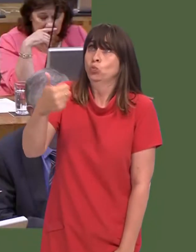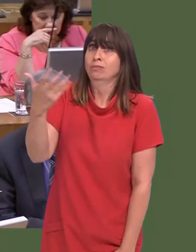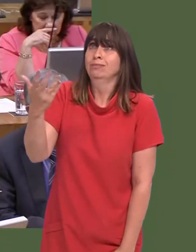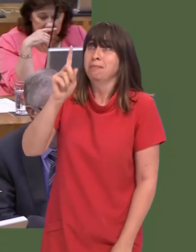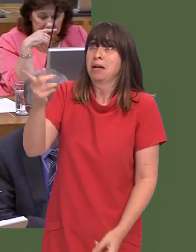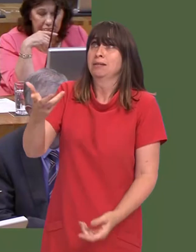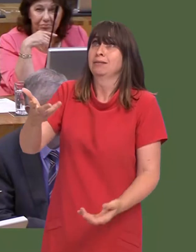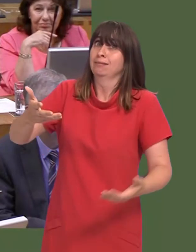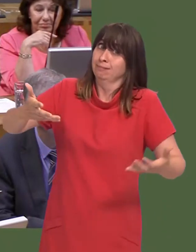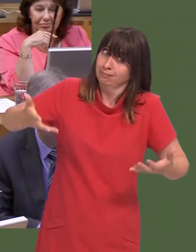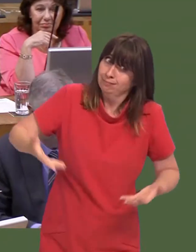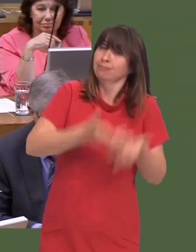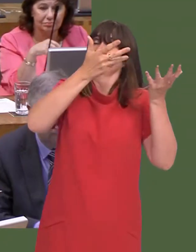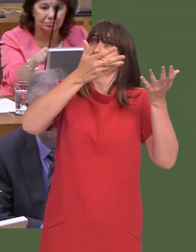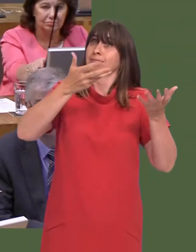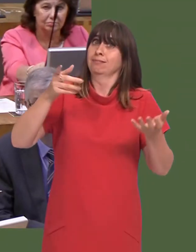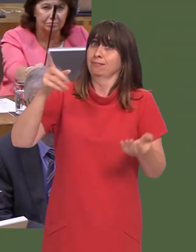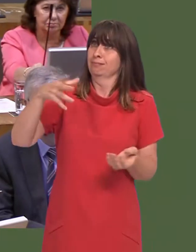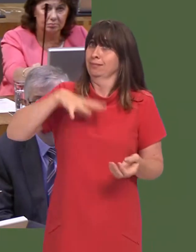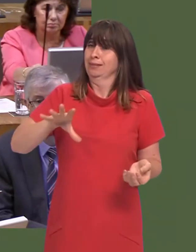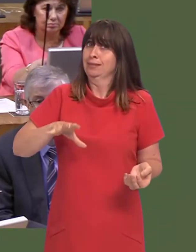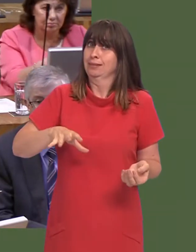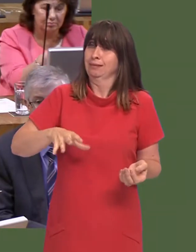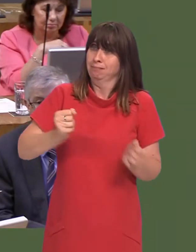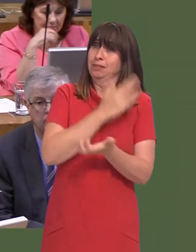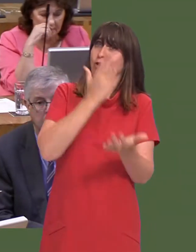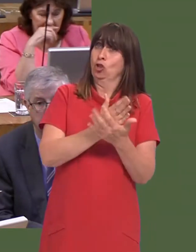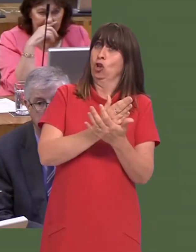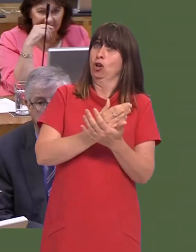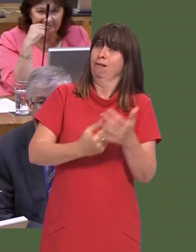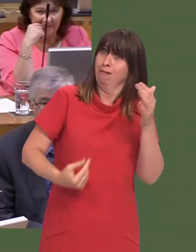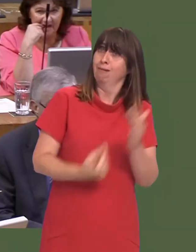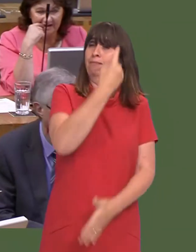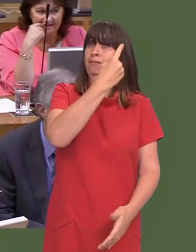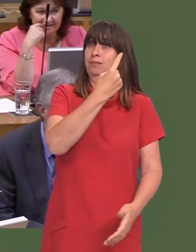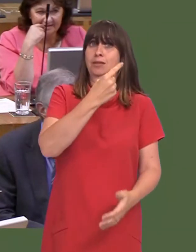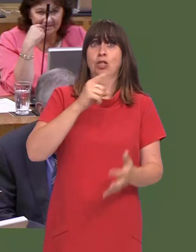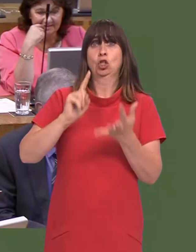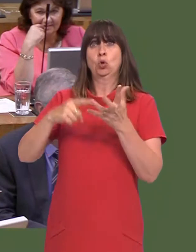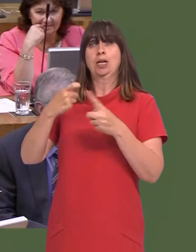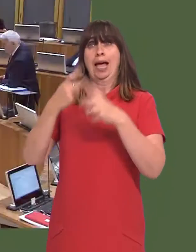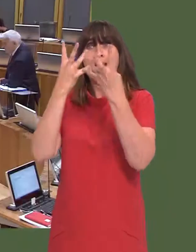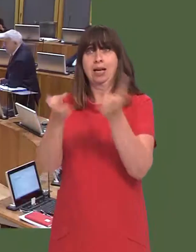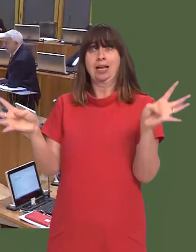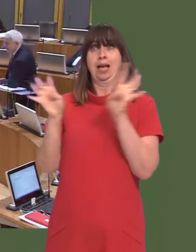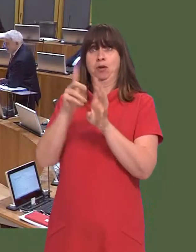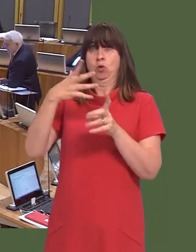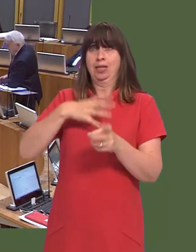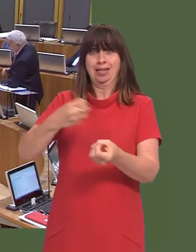He has said that, and itís hugely important then that he is able to make sure that his voice is heard around the UK Cabinet table.